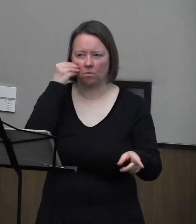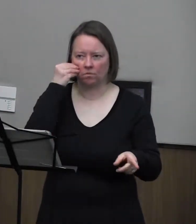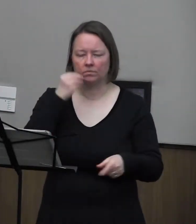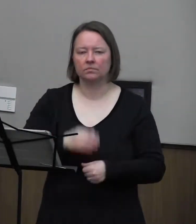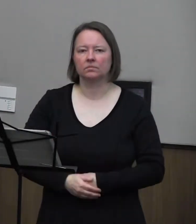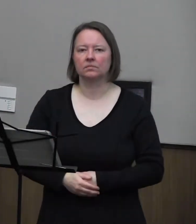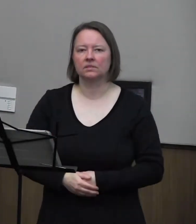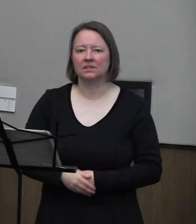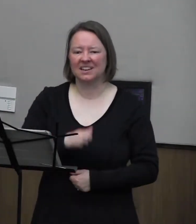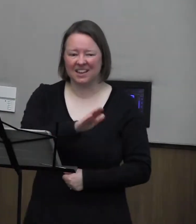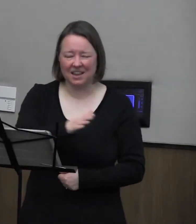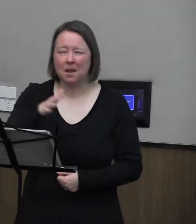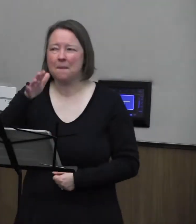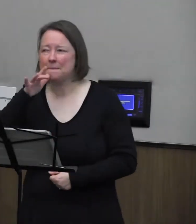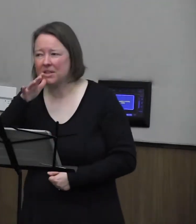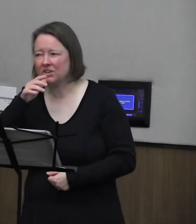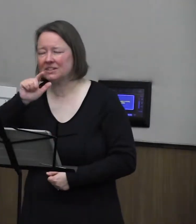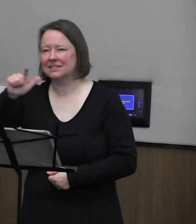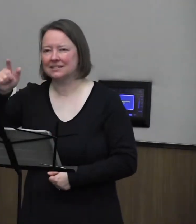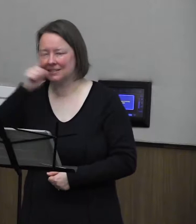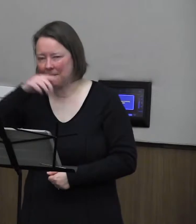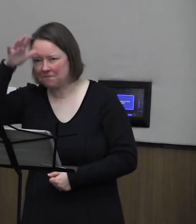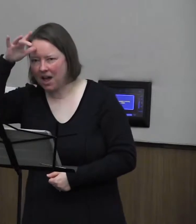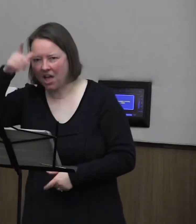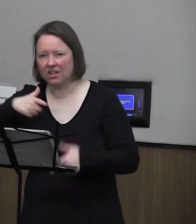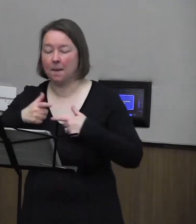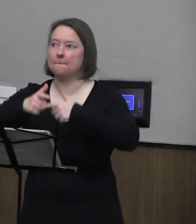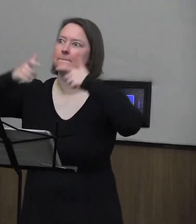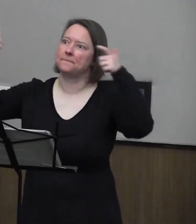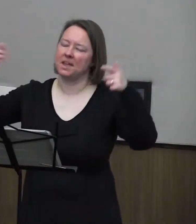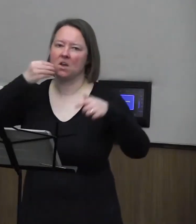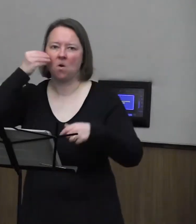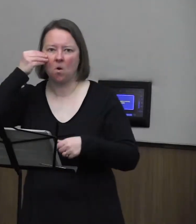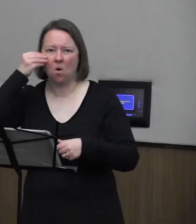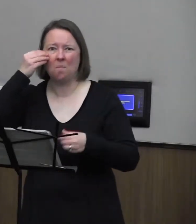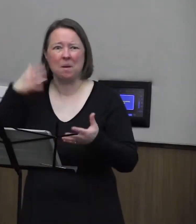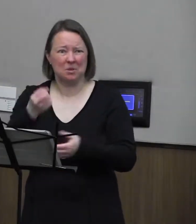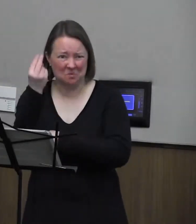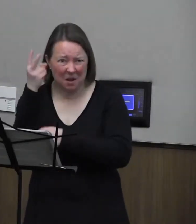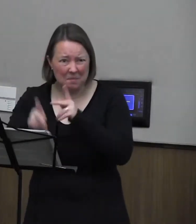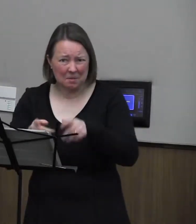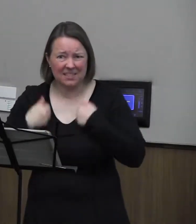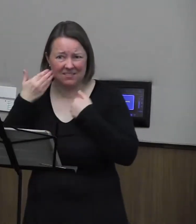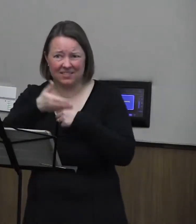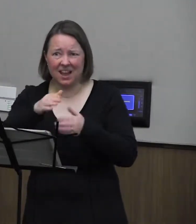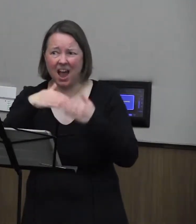His mother and stepfather live in a big home. A dozen people could live in that house.